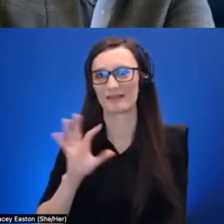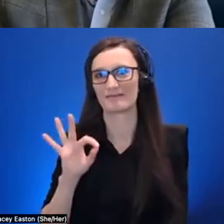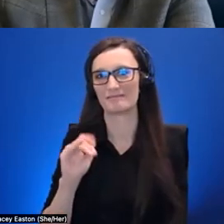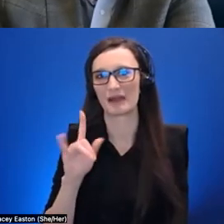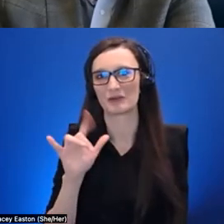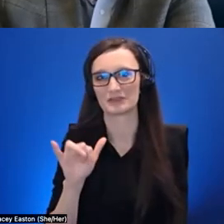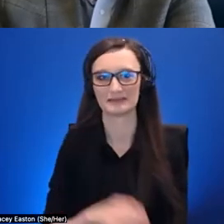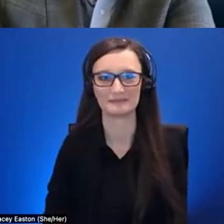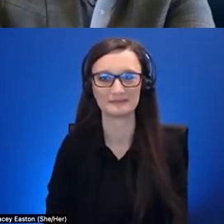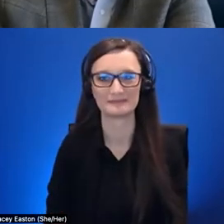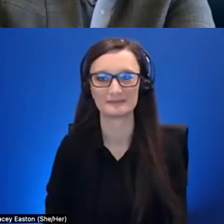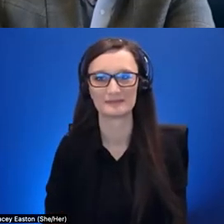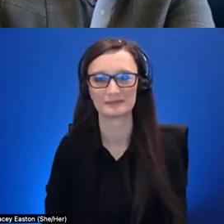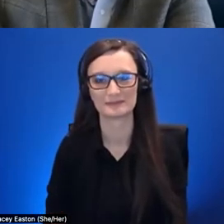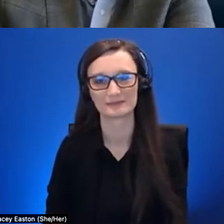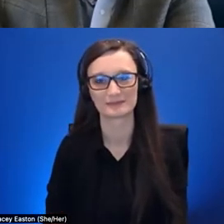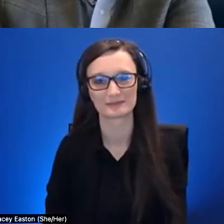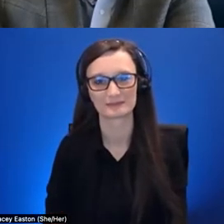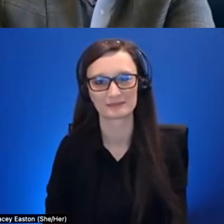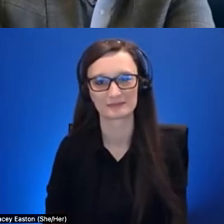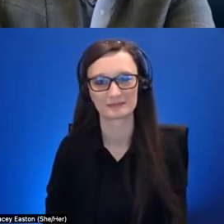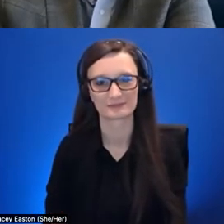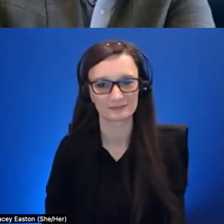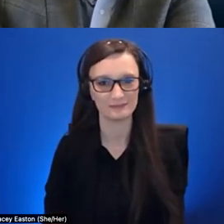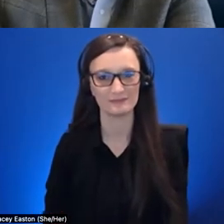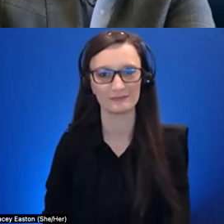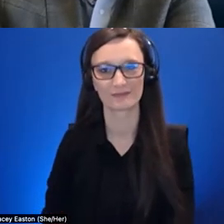i would say we're in the from that point i don't know how it fits into the